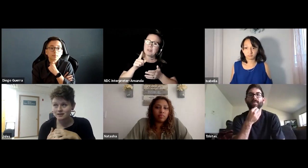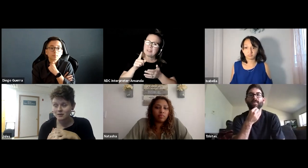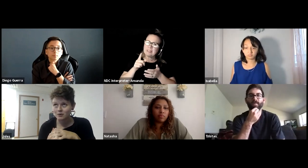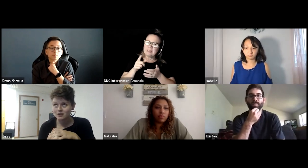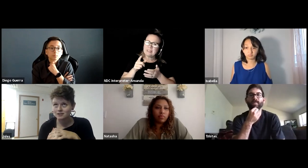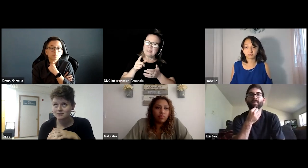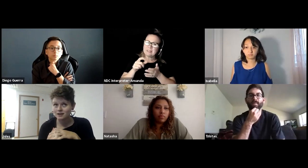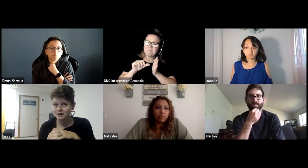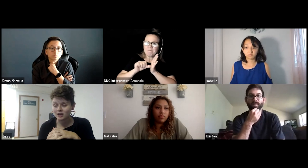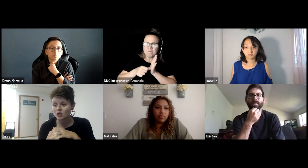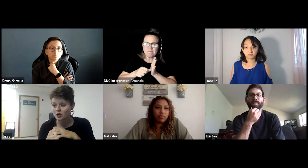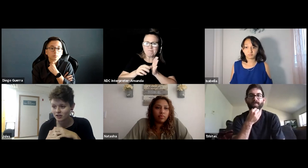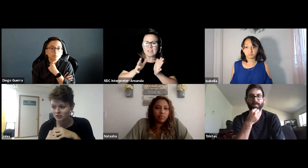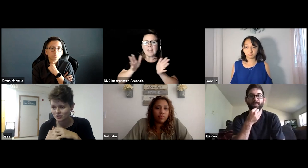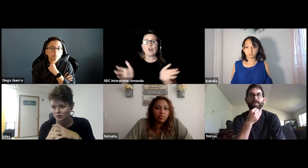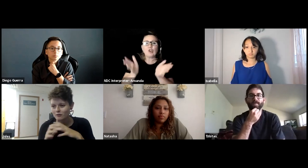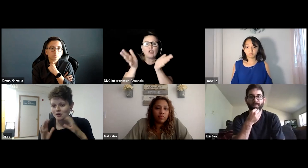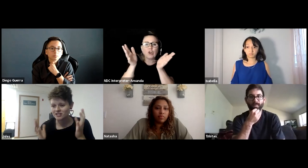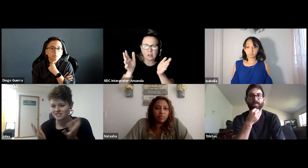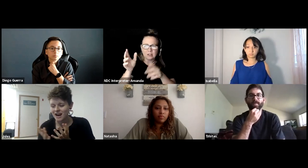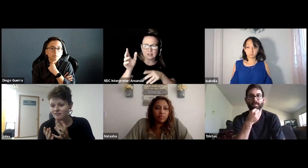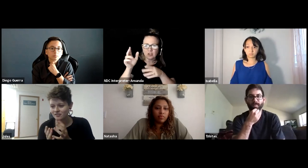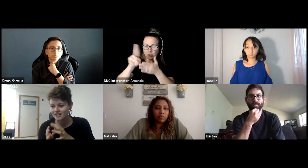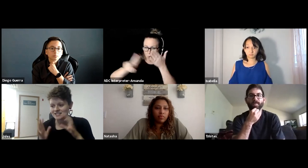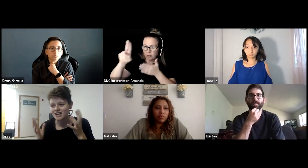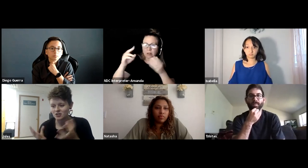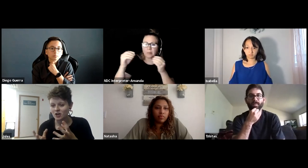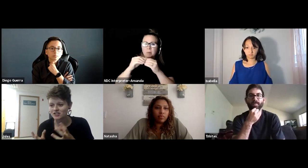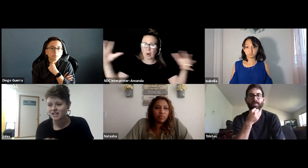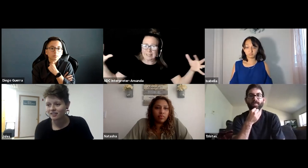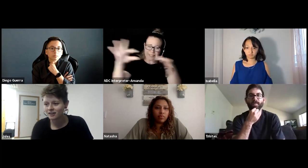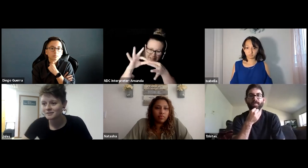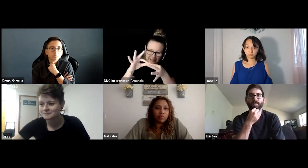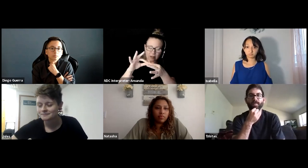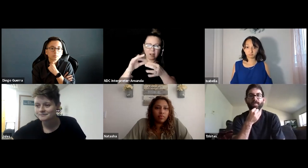I would encourage universities to have that discussion altogether.